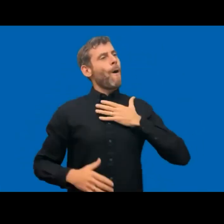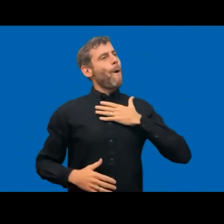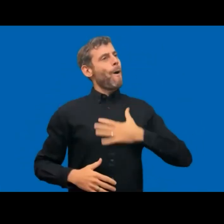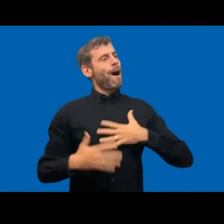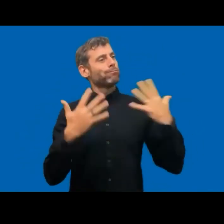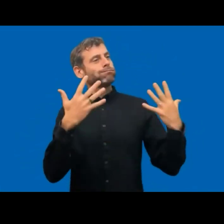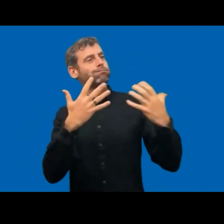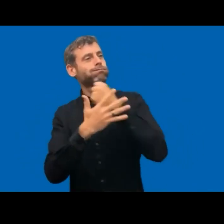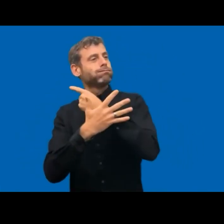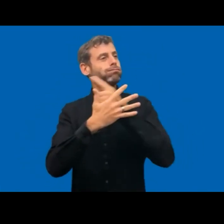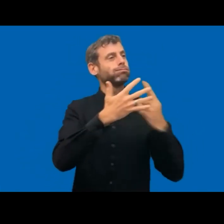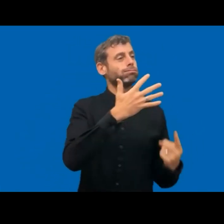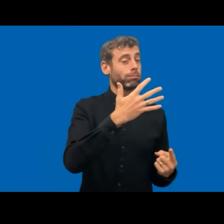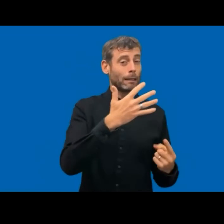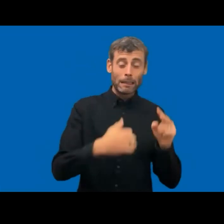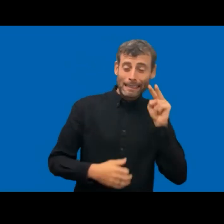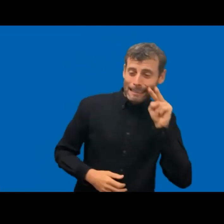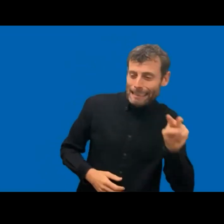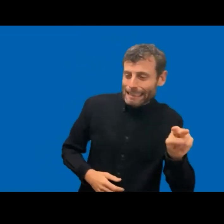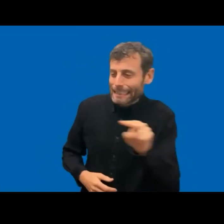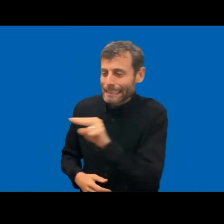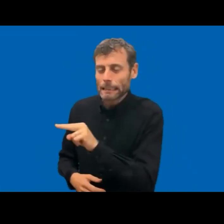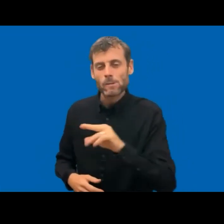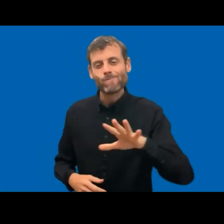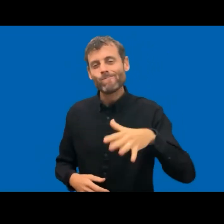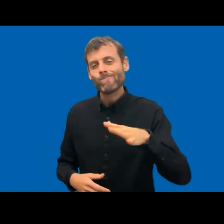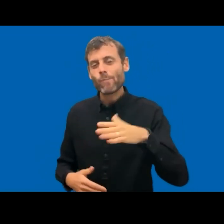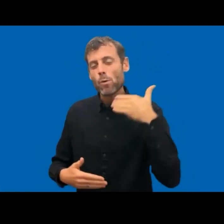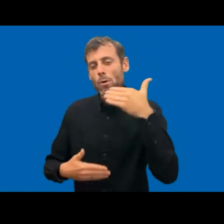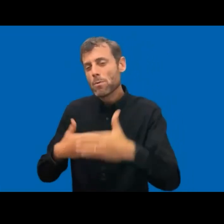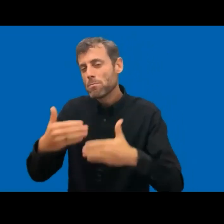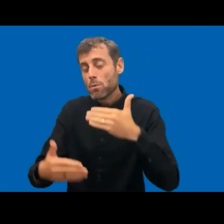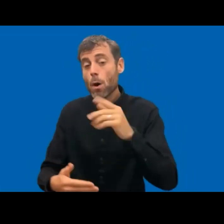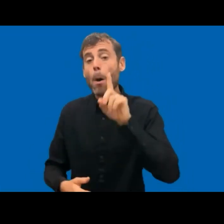level, that there is a better involvement of persons with disabilities in monitoring